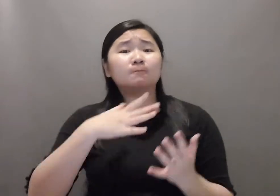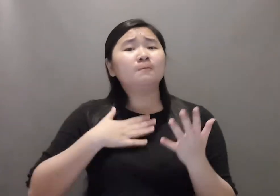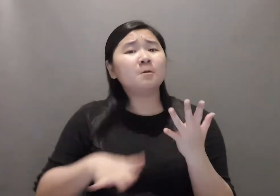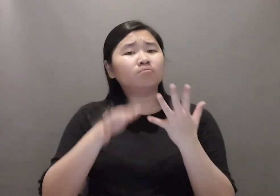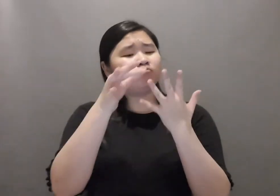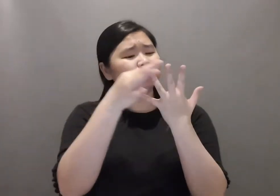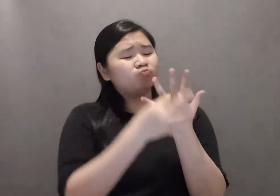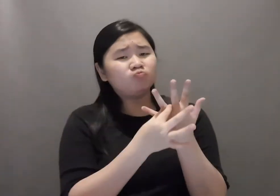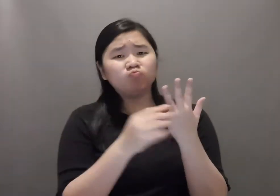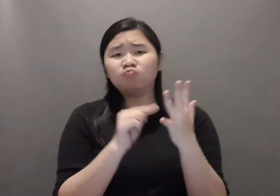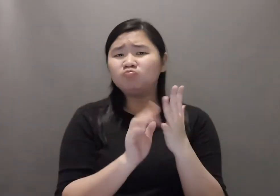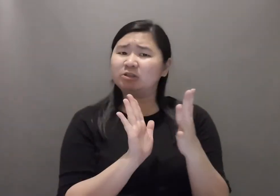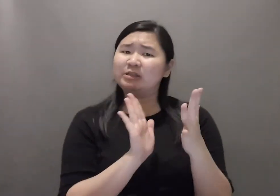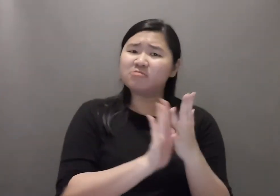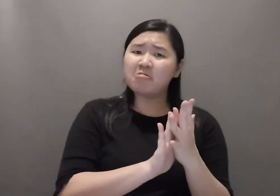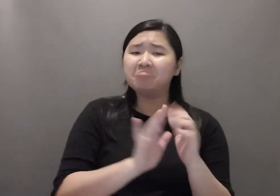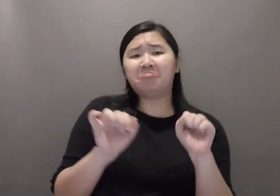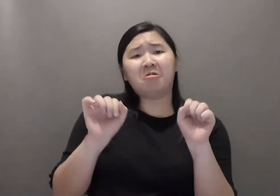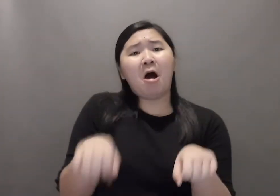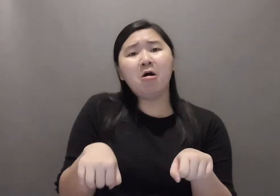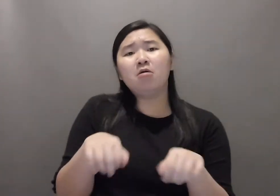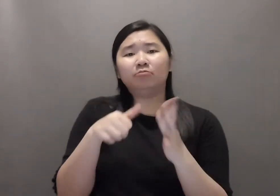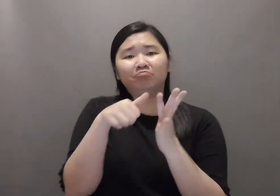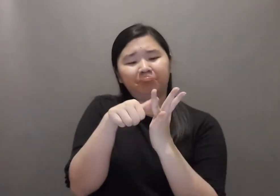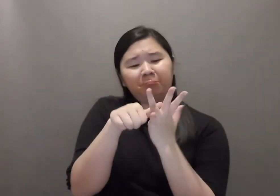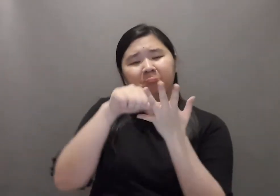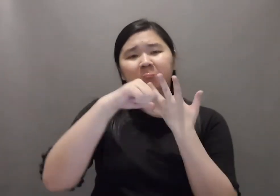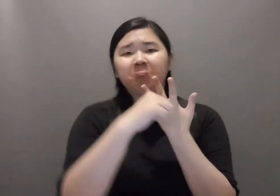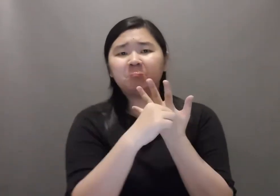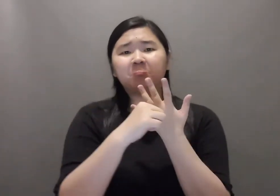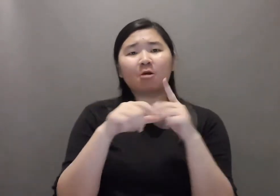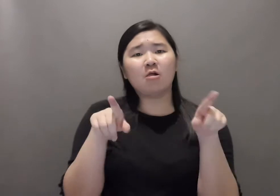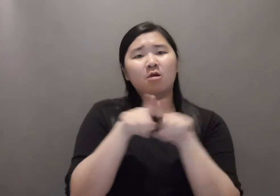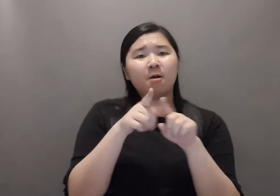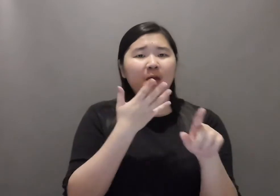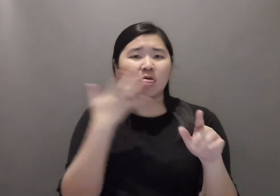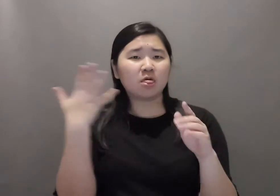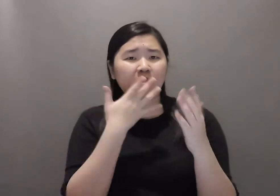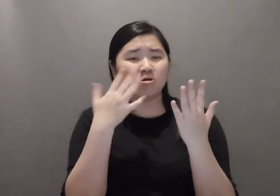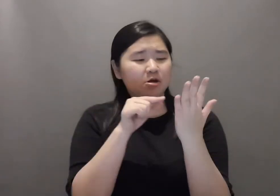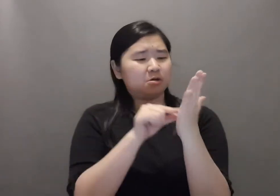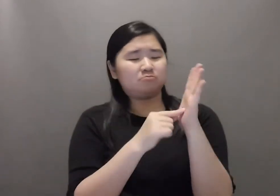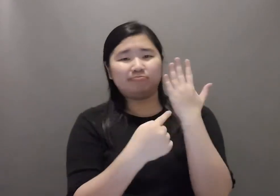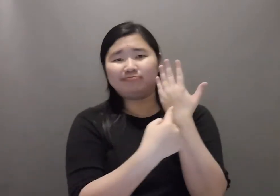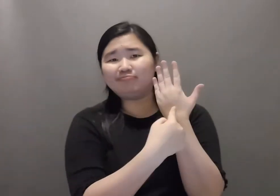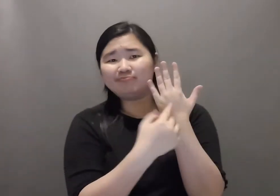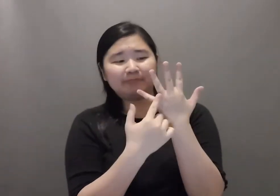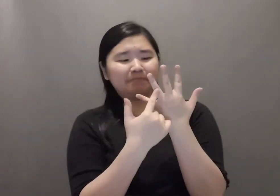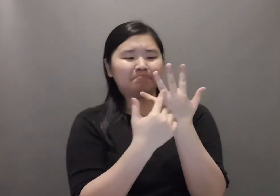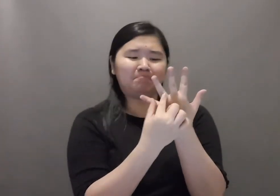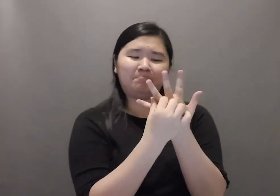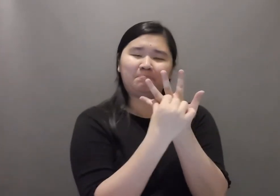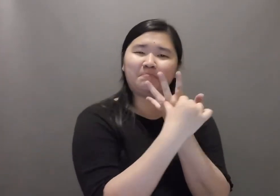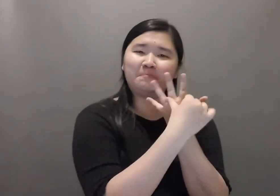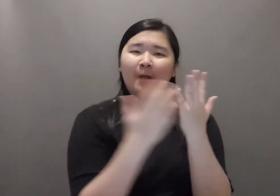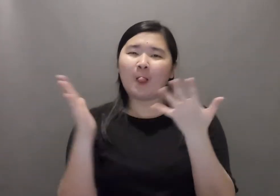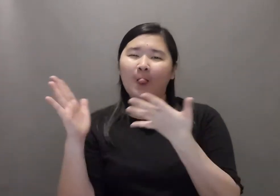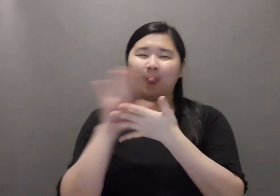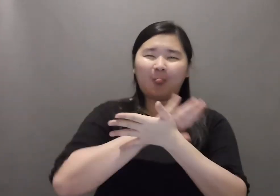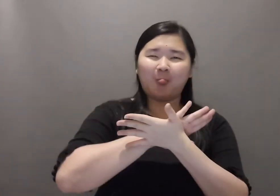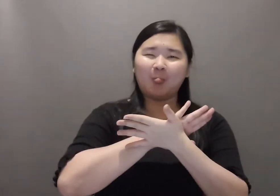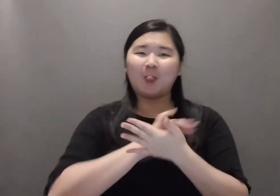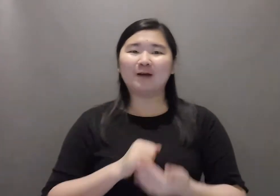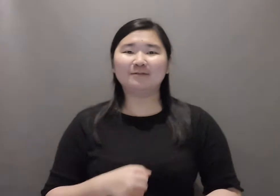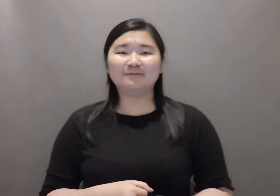The signer can cover her finger rings with a tape of a similar skin color to reduce visual distraction.